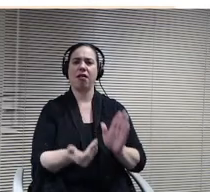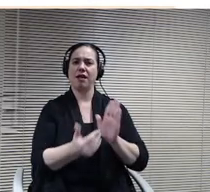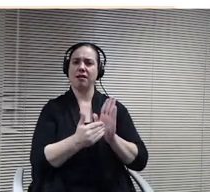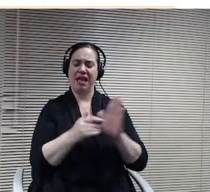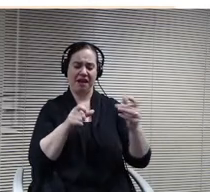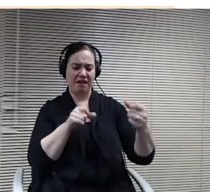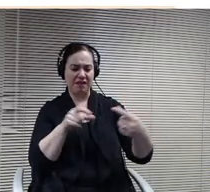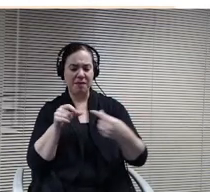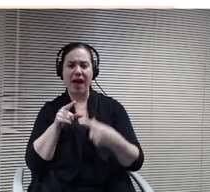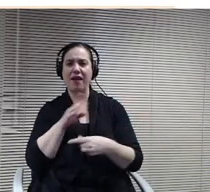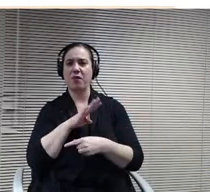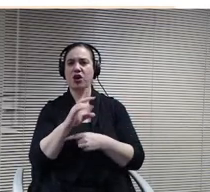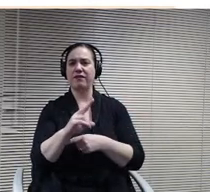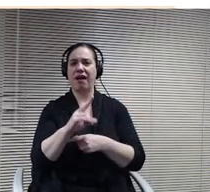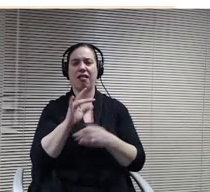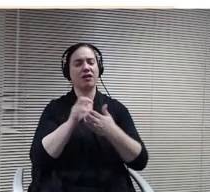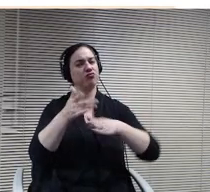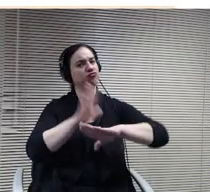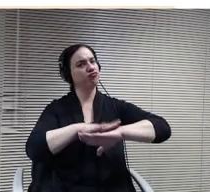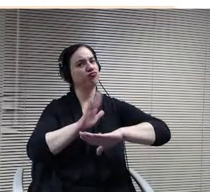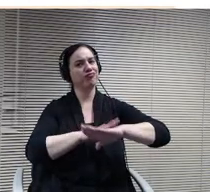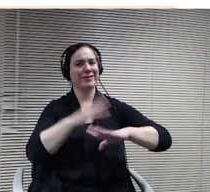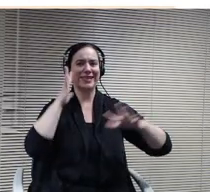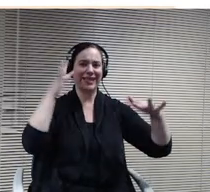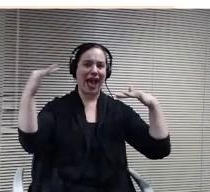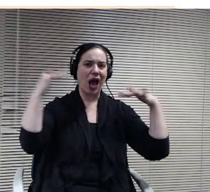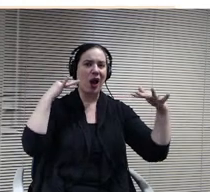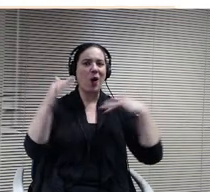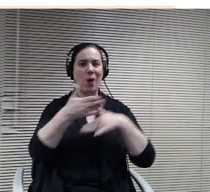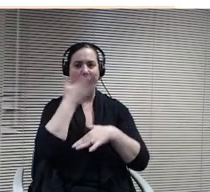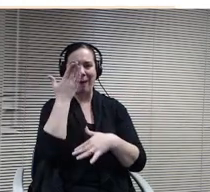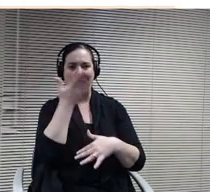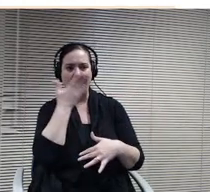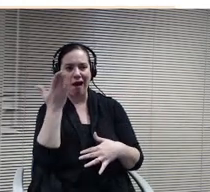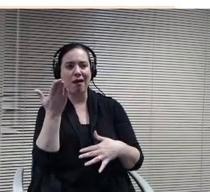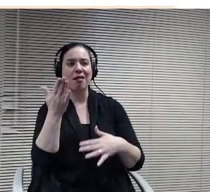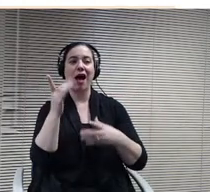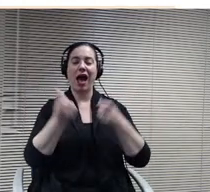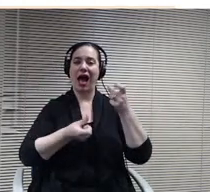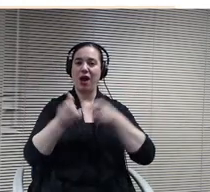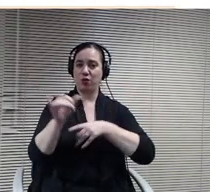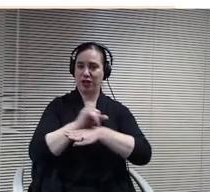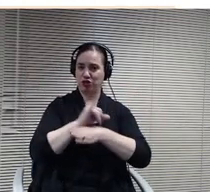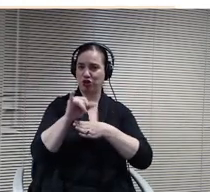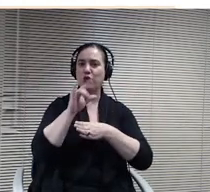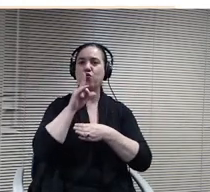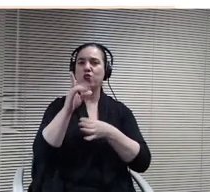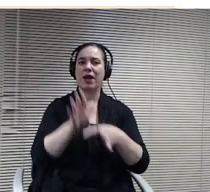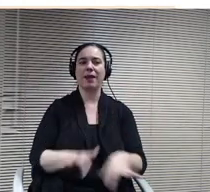repeating theme auto internship as a as a critical part program administration. We really learned what are things that